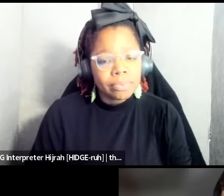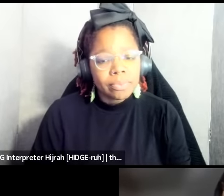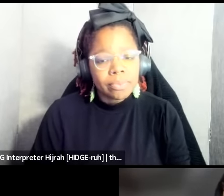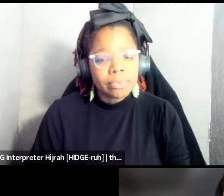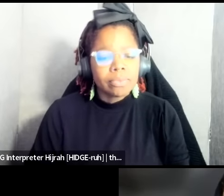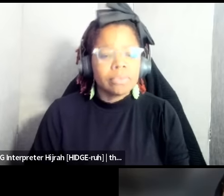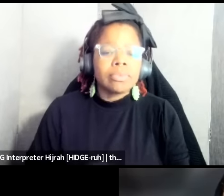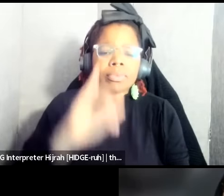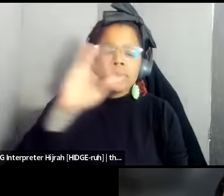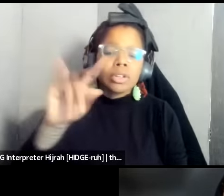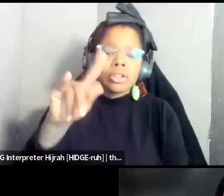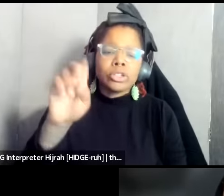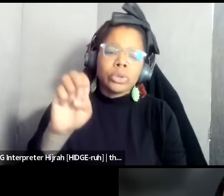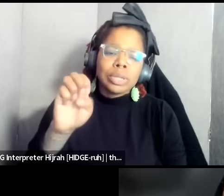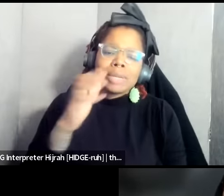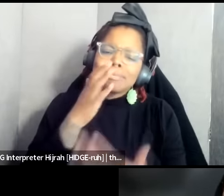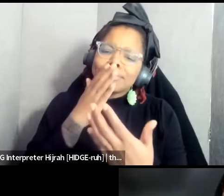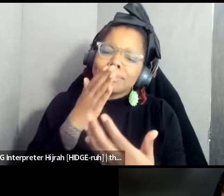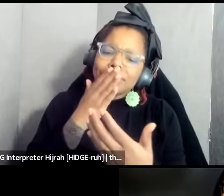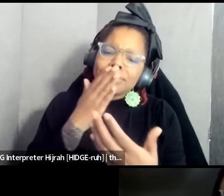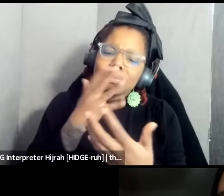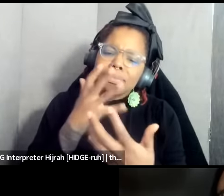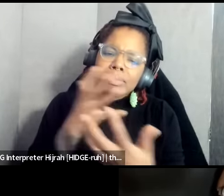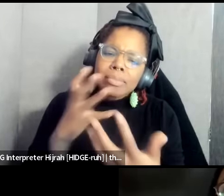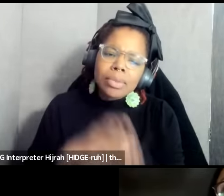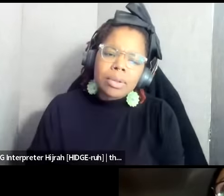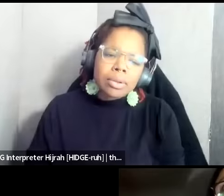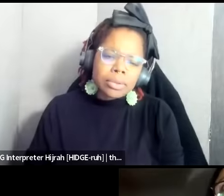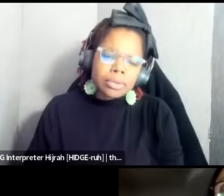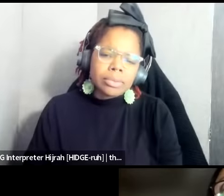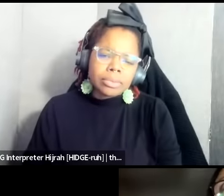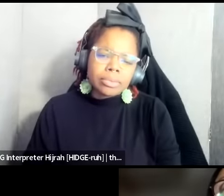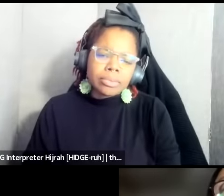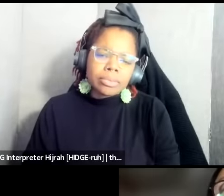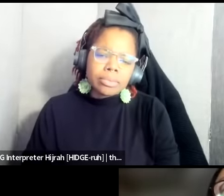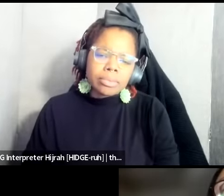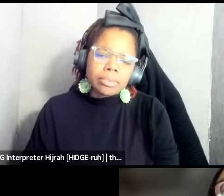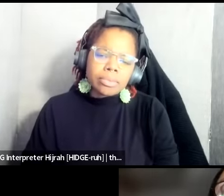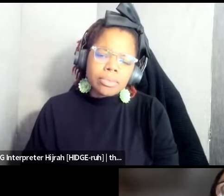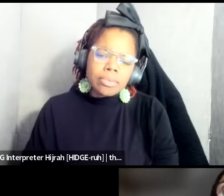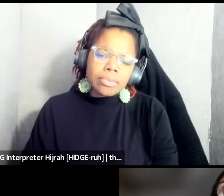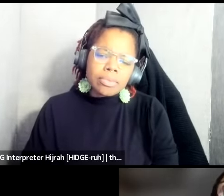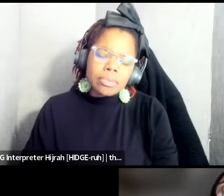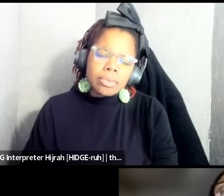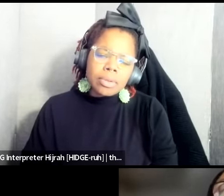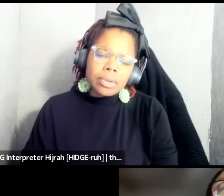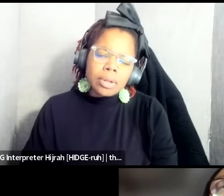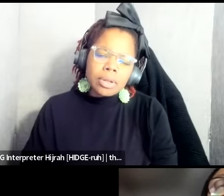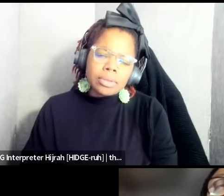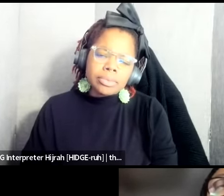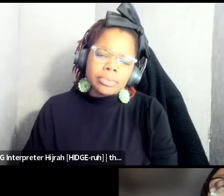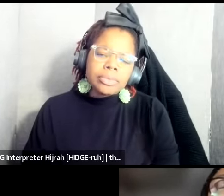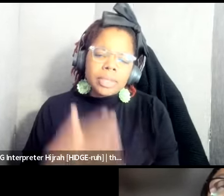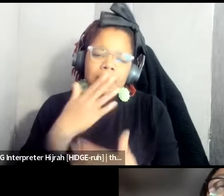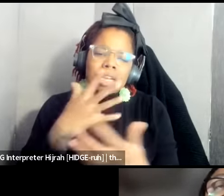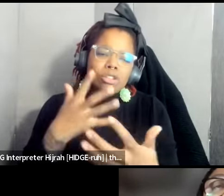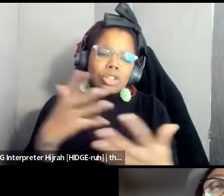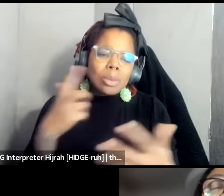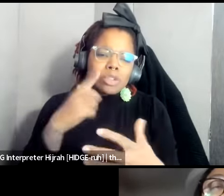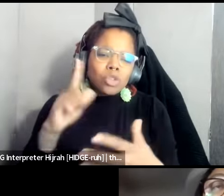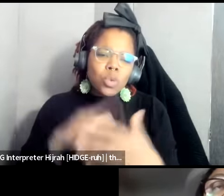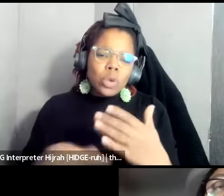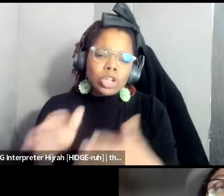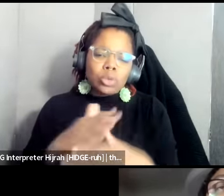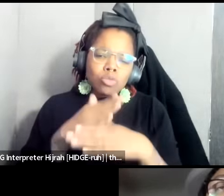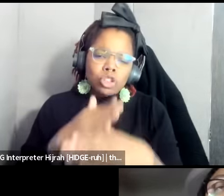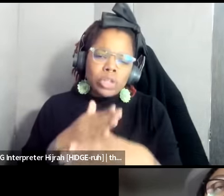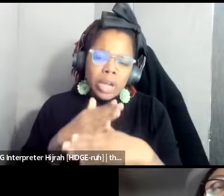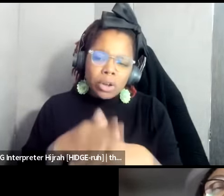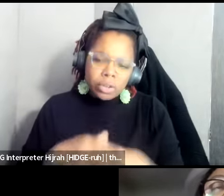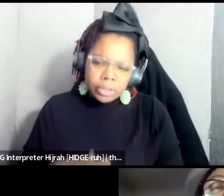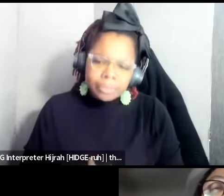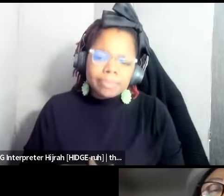Thank you. Thank you. I really thank you very much for what you've shared and I think what you really brought